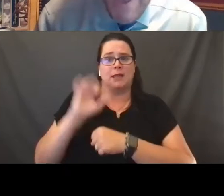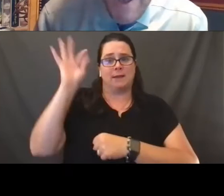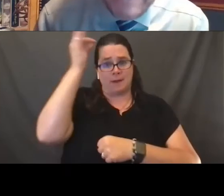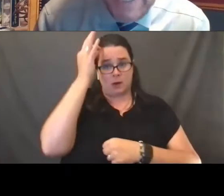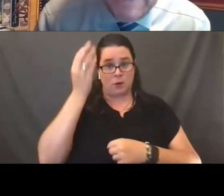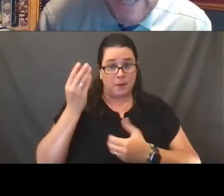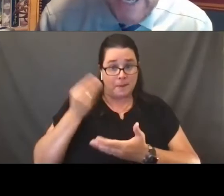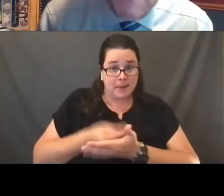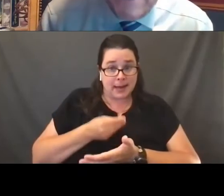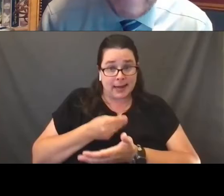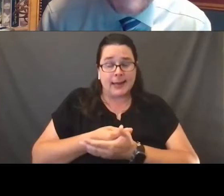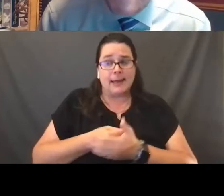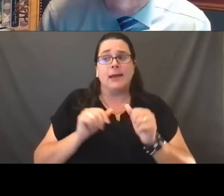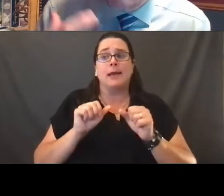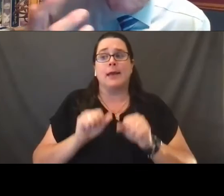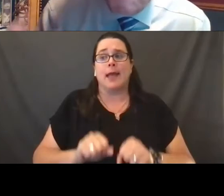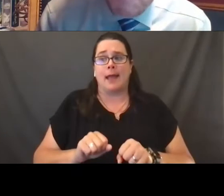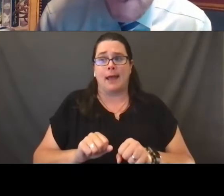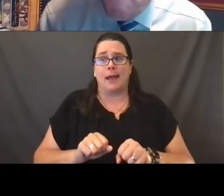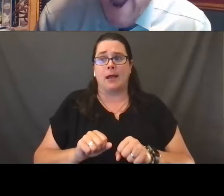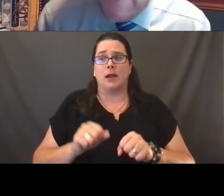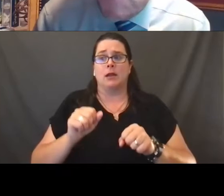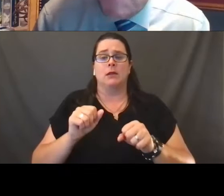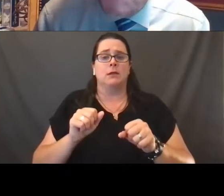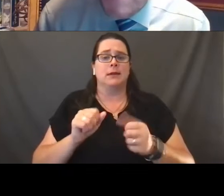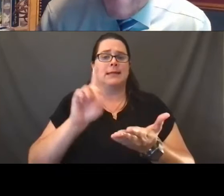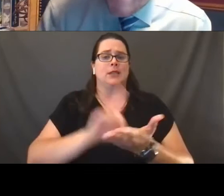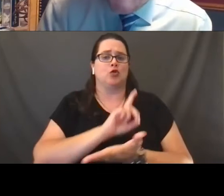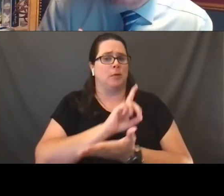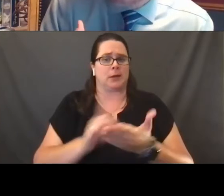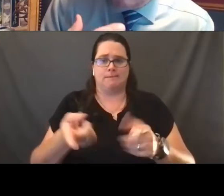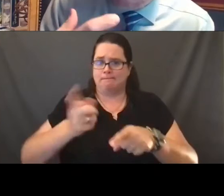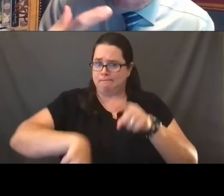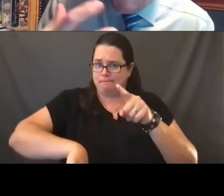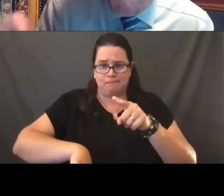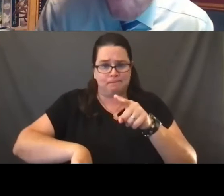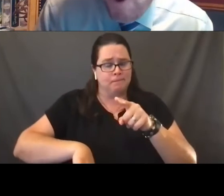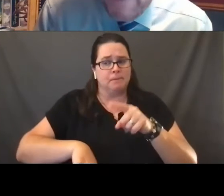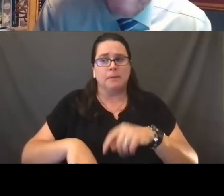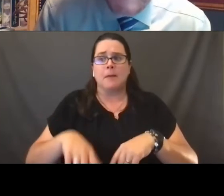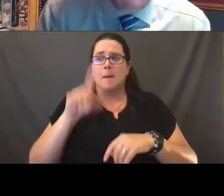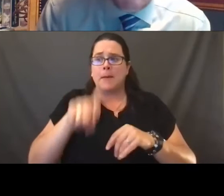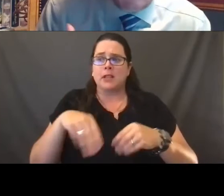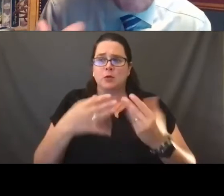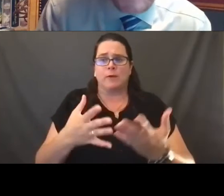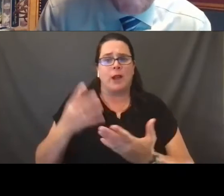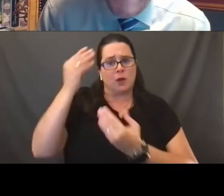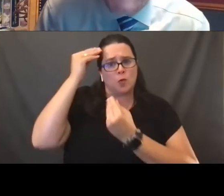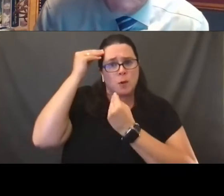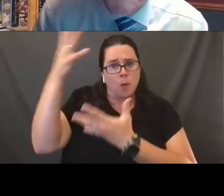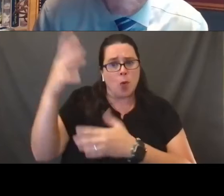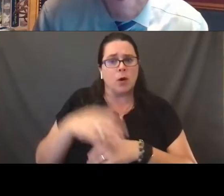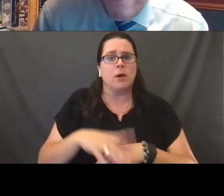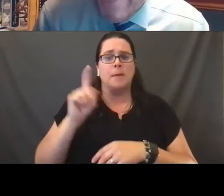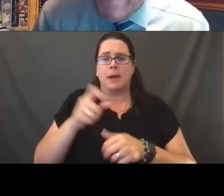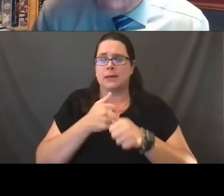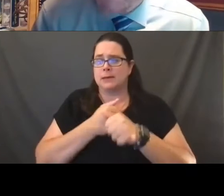can engage in discriminatory practices. They've gotta provide reporting, they've gotta ensure compliance with the law,